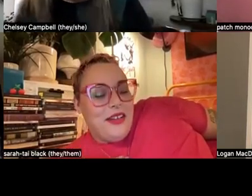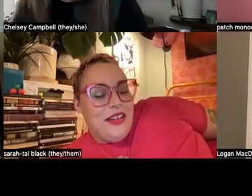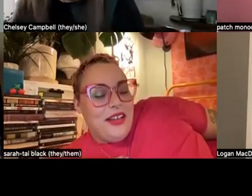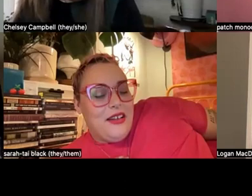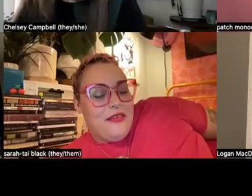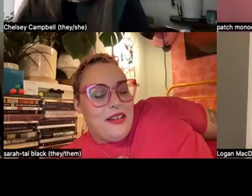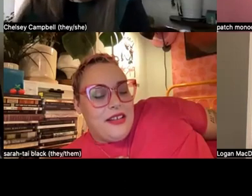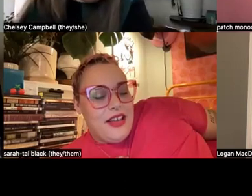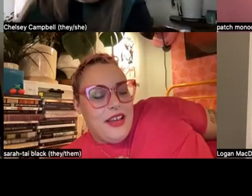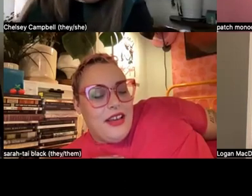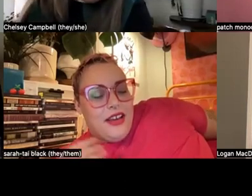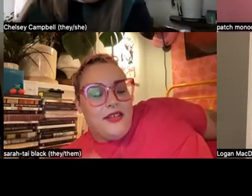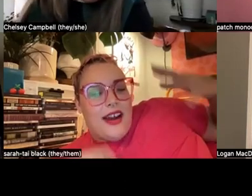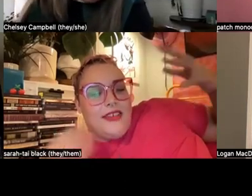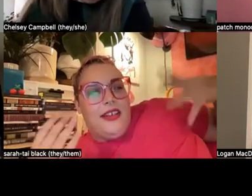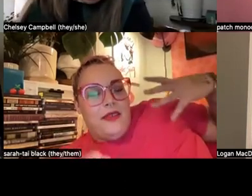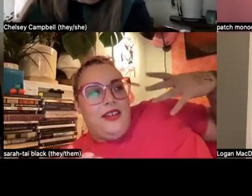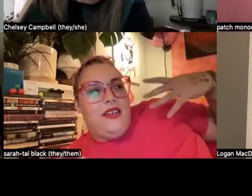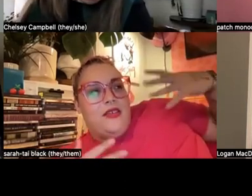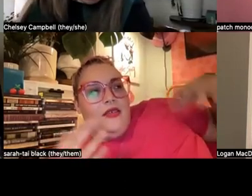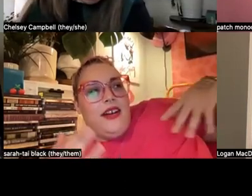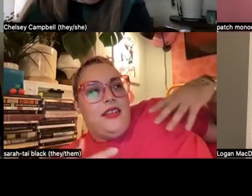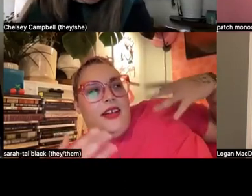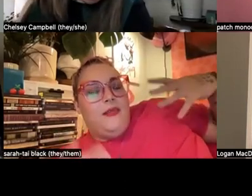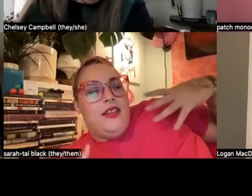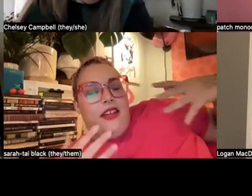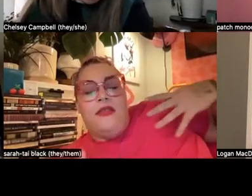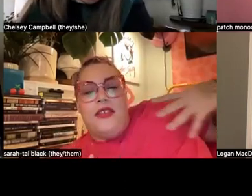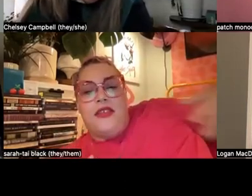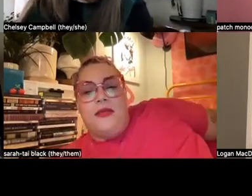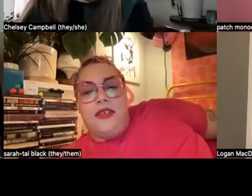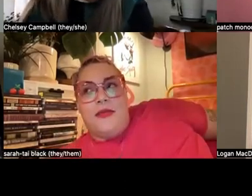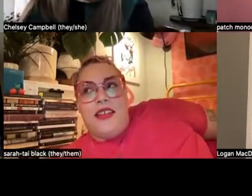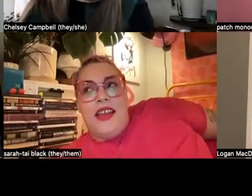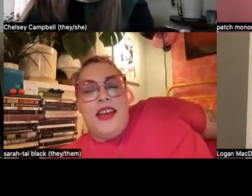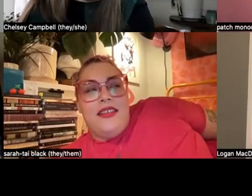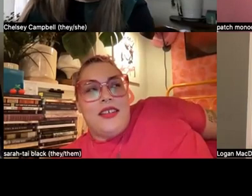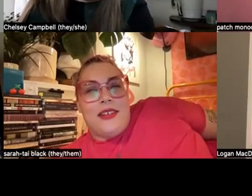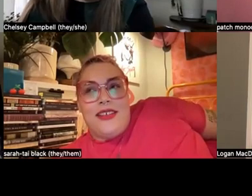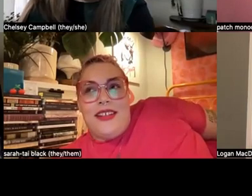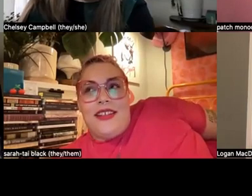And I really loved seeing and interacting when you so kindly allowed me to like arrange the works with the sweat stains